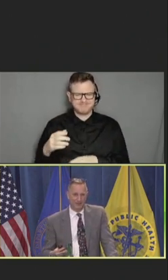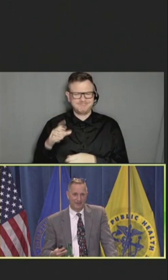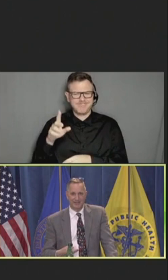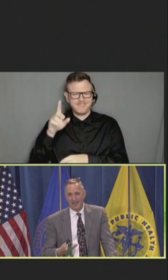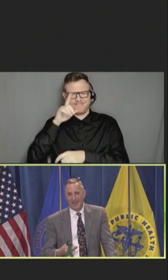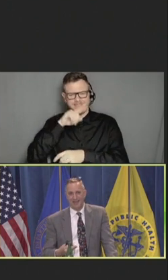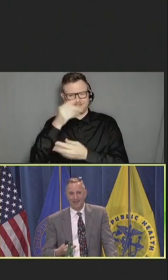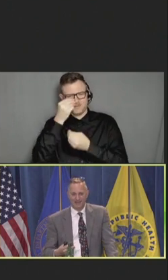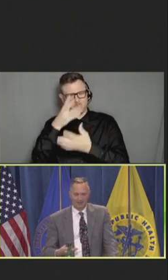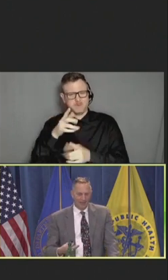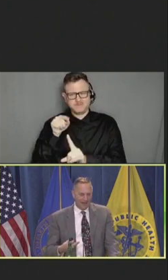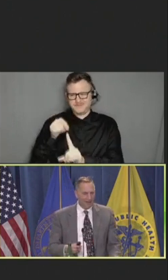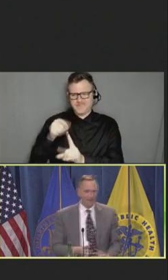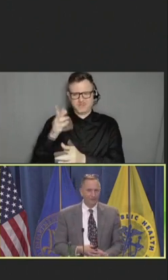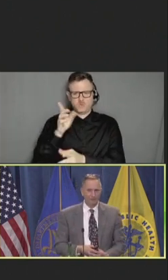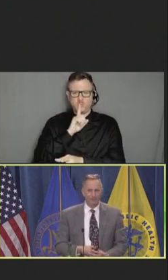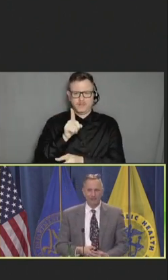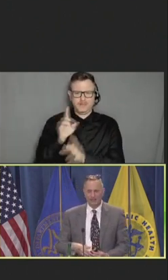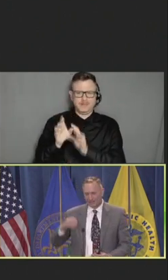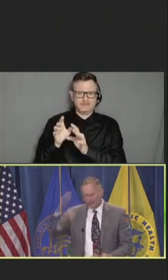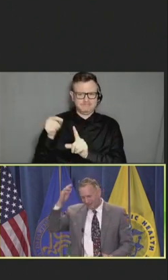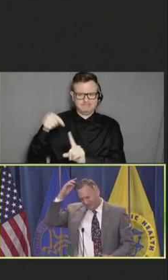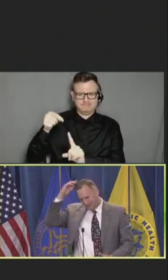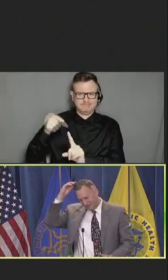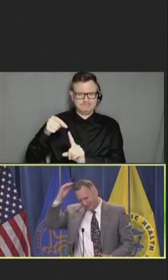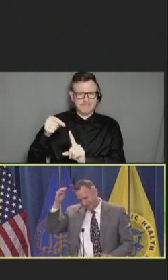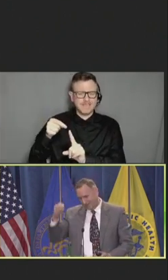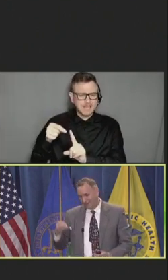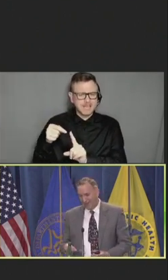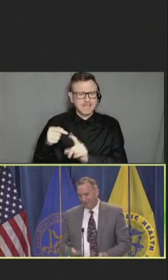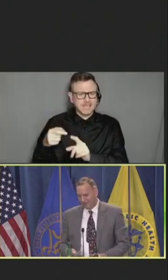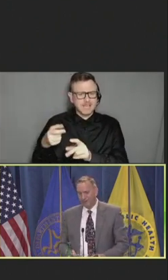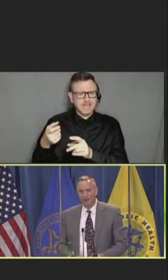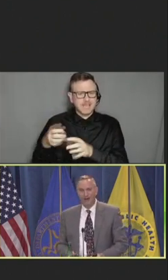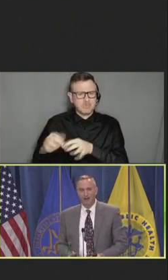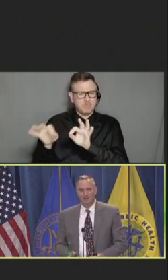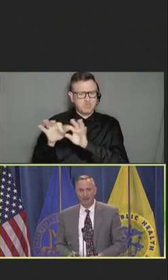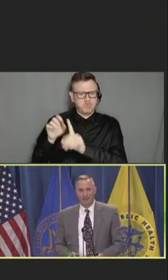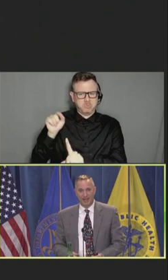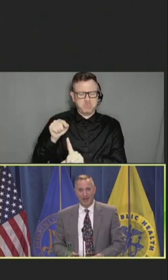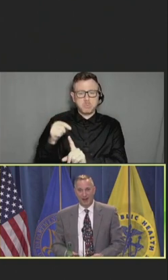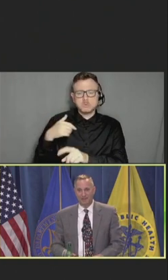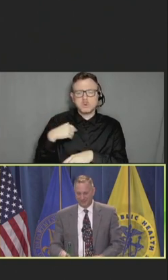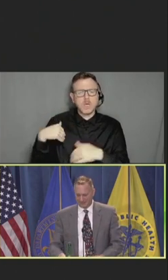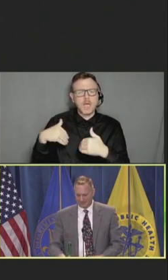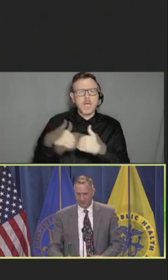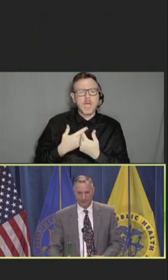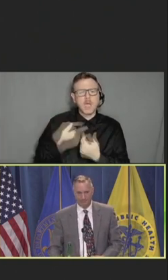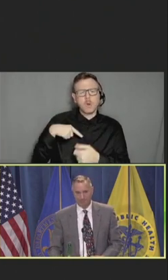And yet how much are we putting into that very problem and that obvious solution?